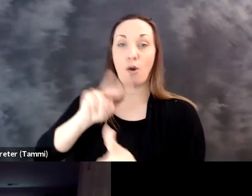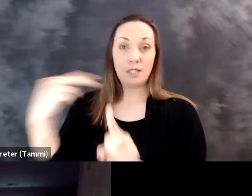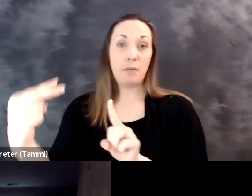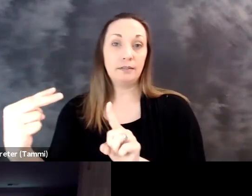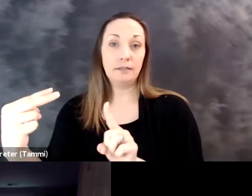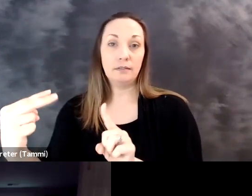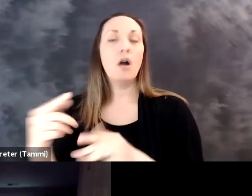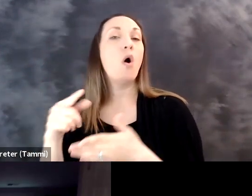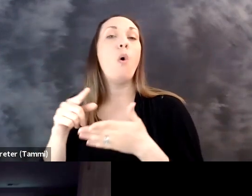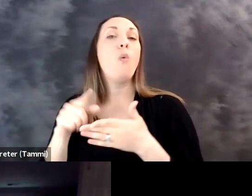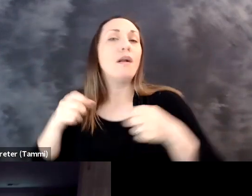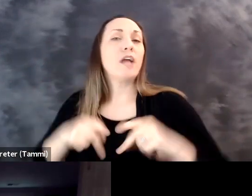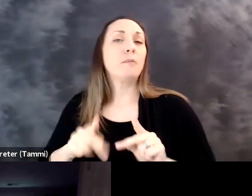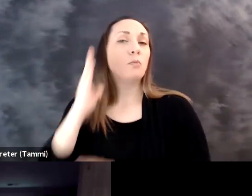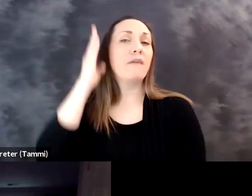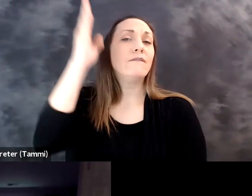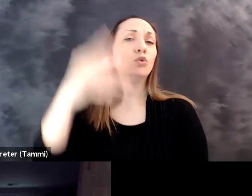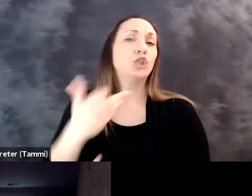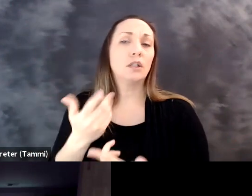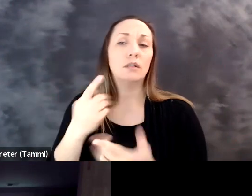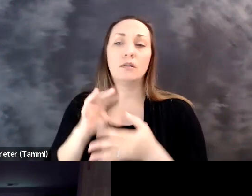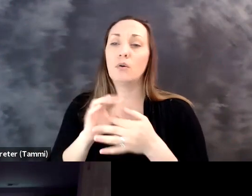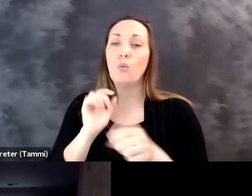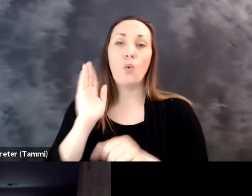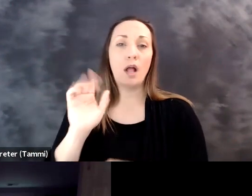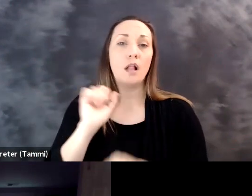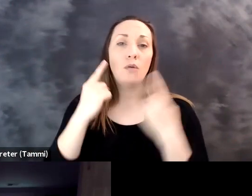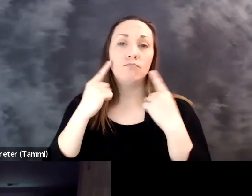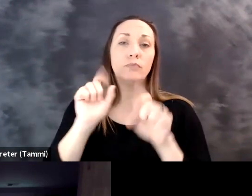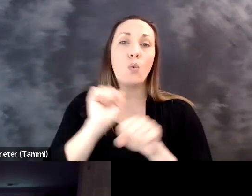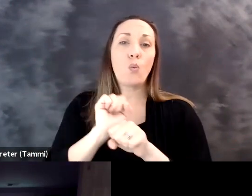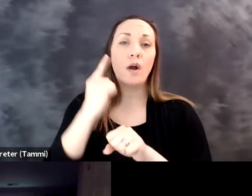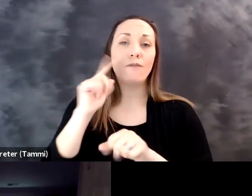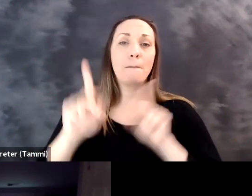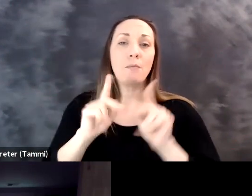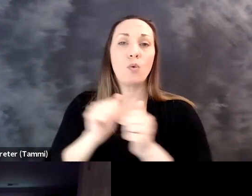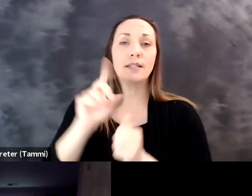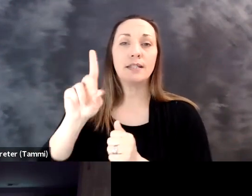say about what government's perspective is. What are the opportunities of the future of the work for people with disabilities?